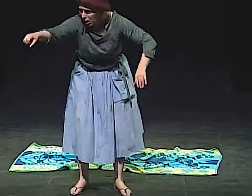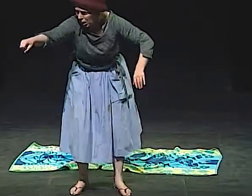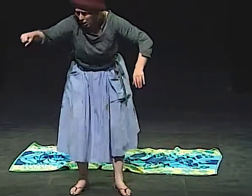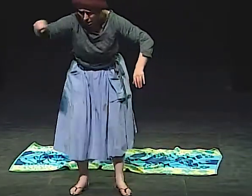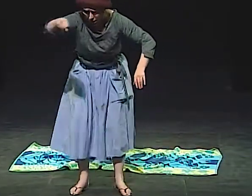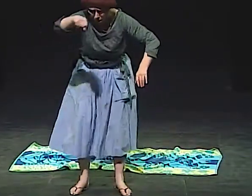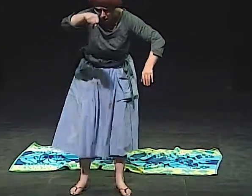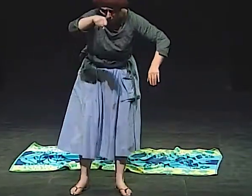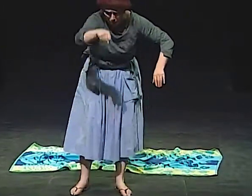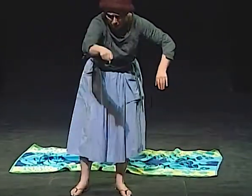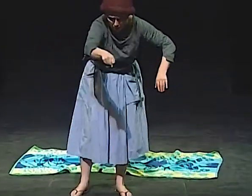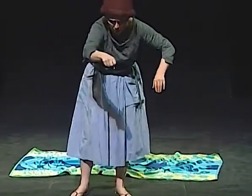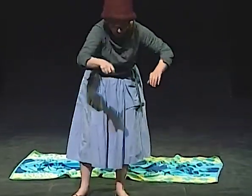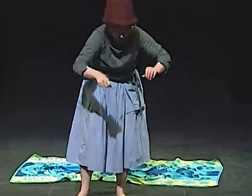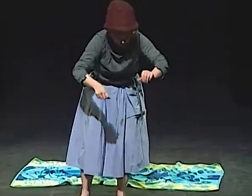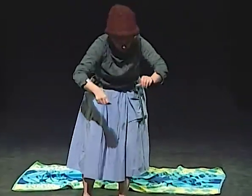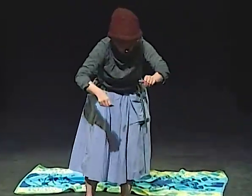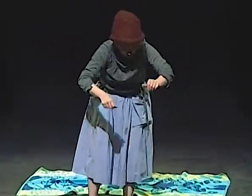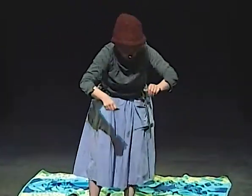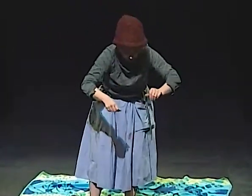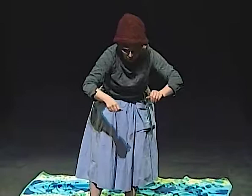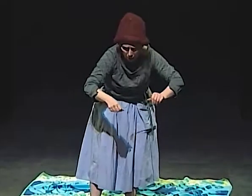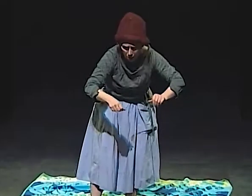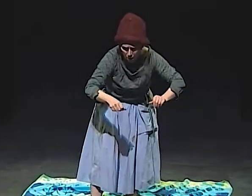AND I PUT THE RECEIVER ON THE TTY...